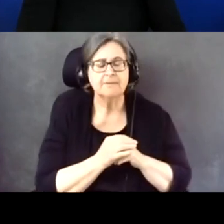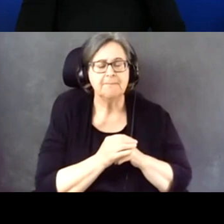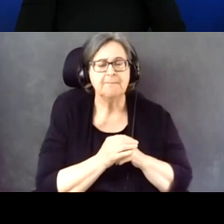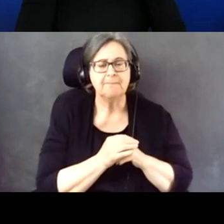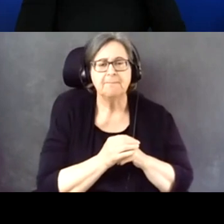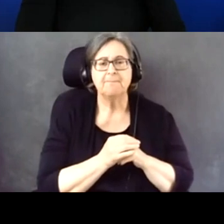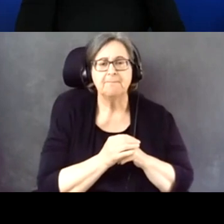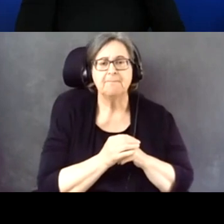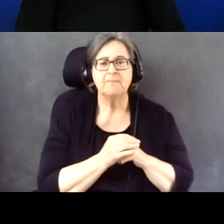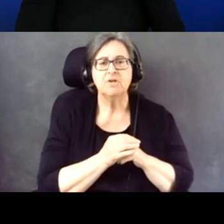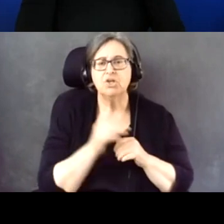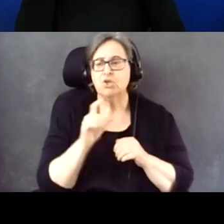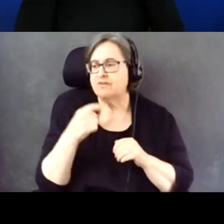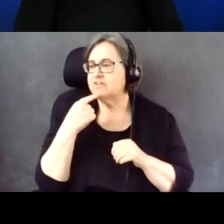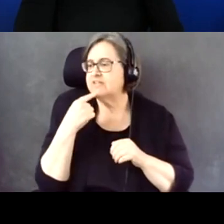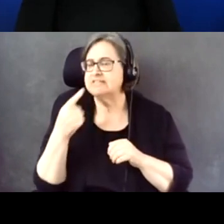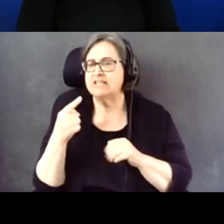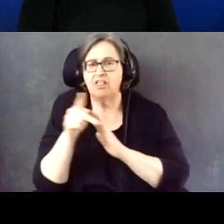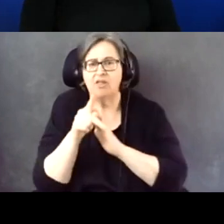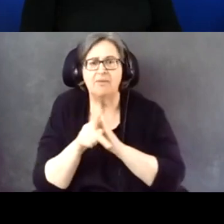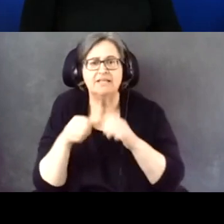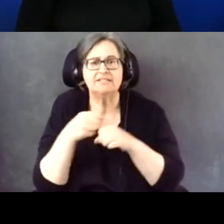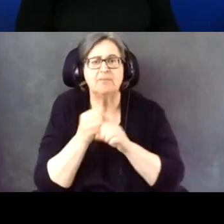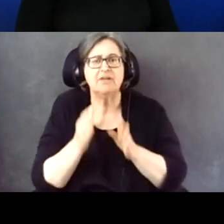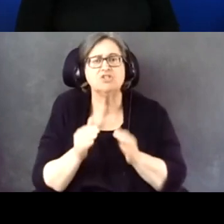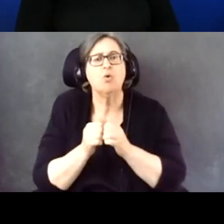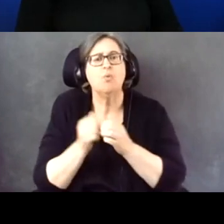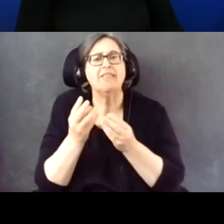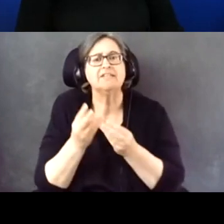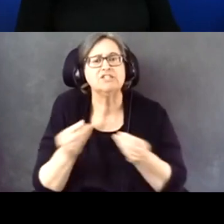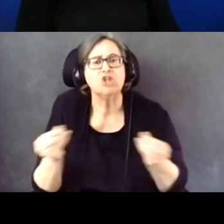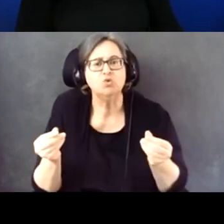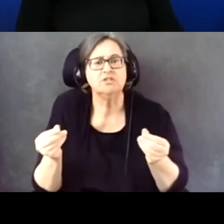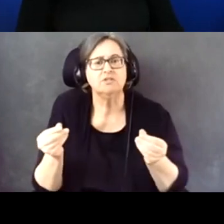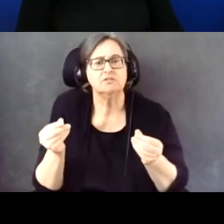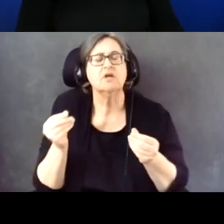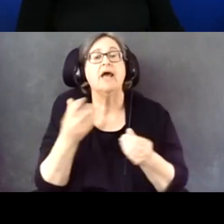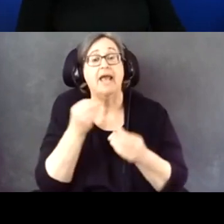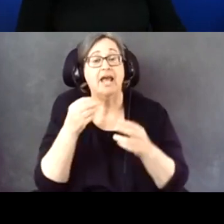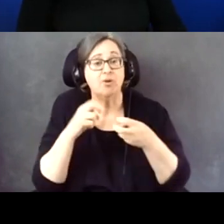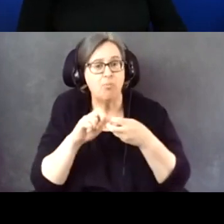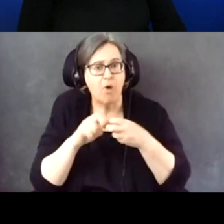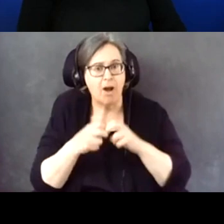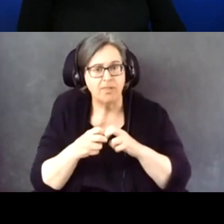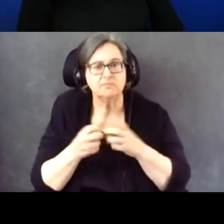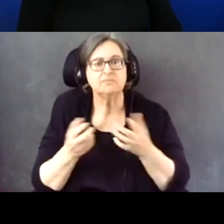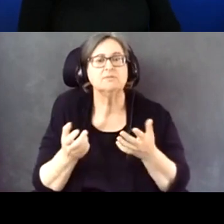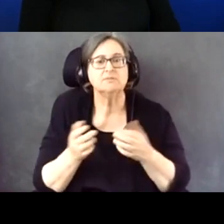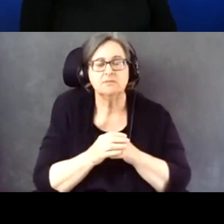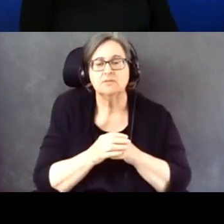Coming to policymakers with solutions and problems with that personal background, I